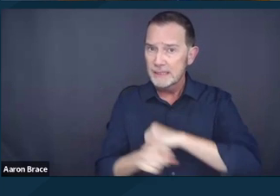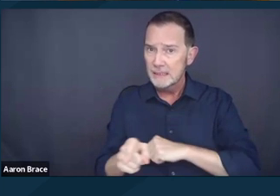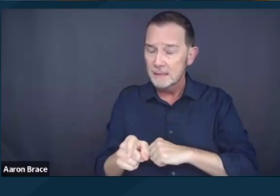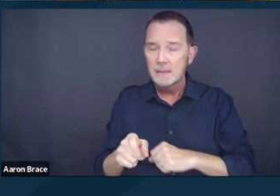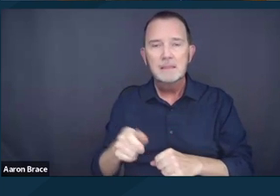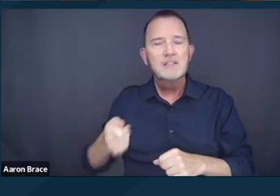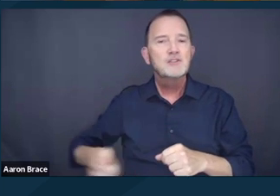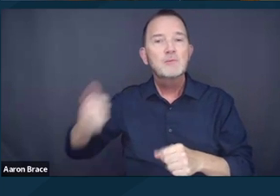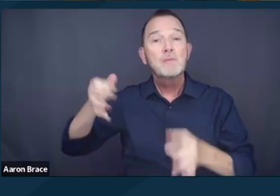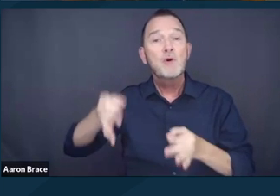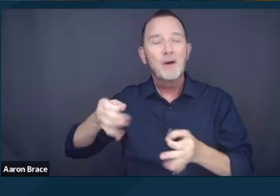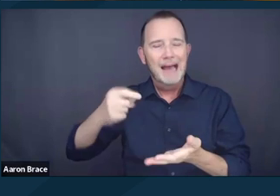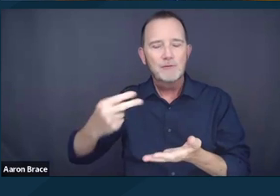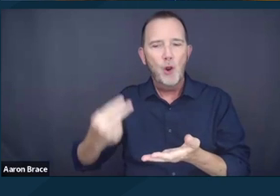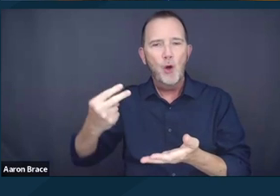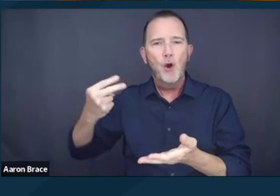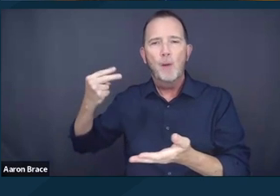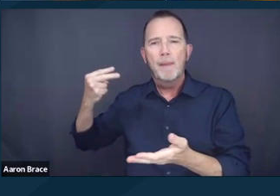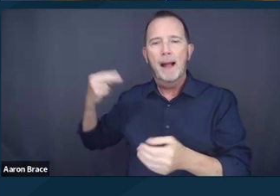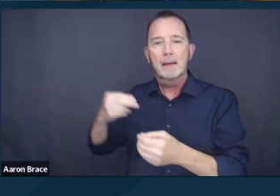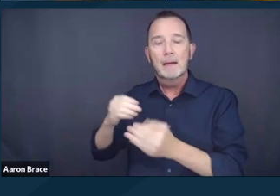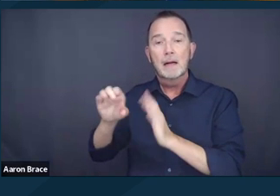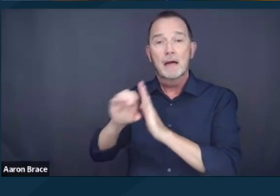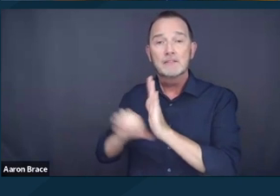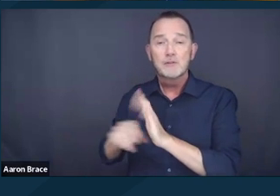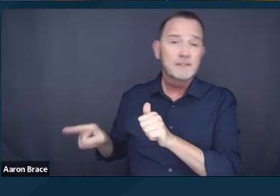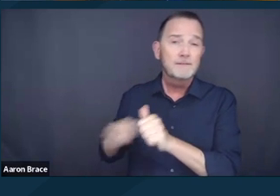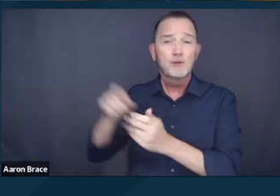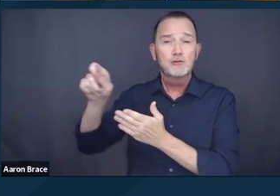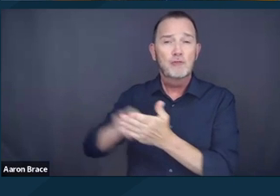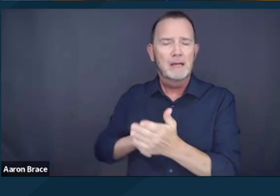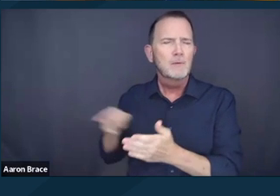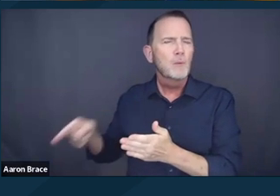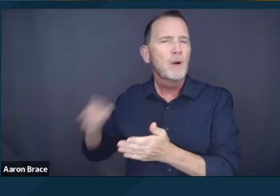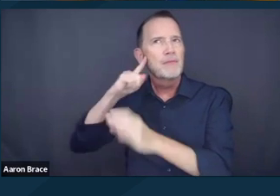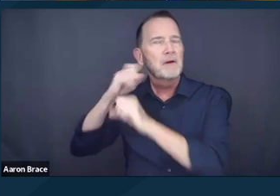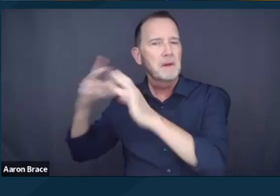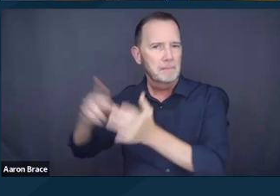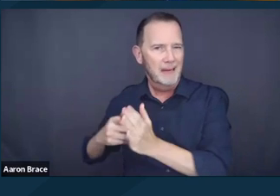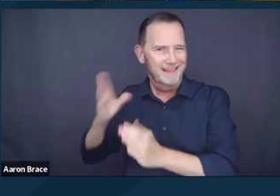Now the issue that Justice Gorsuch looks at eventually is whether federal judges have the authority